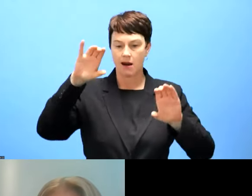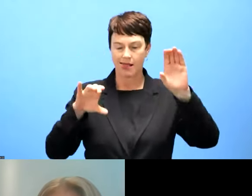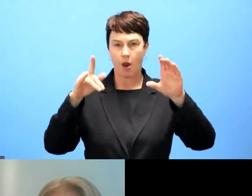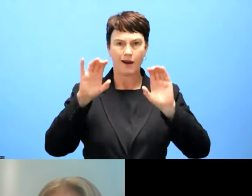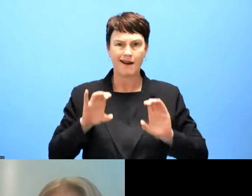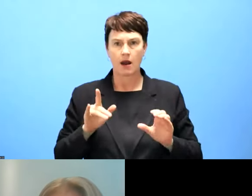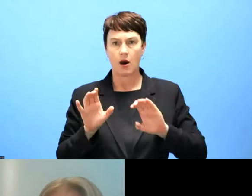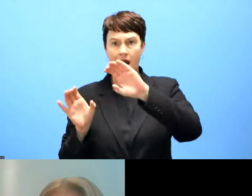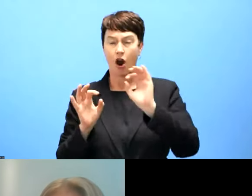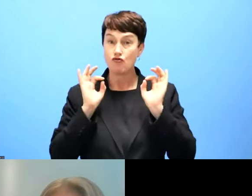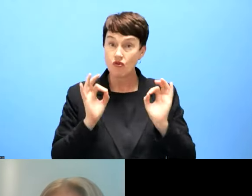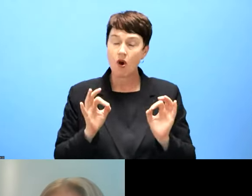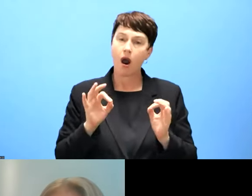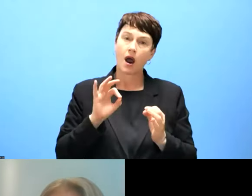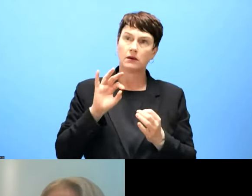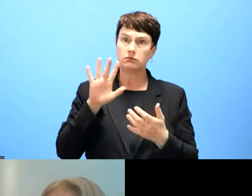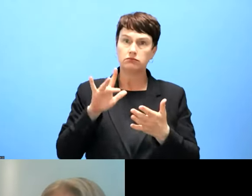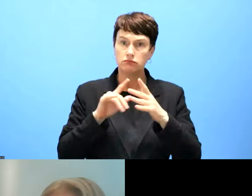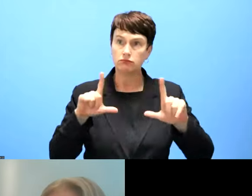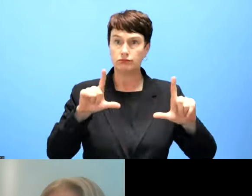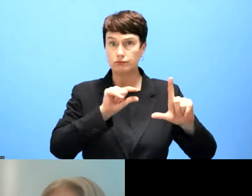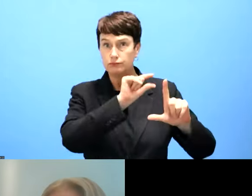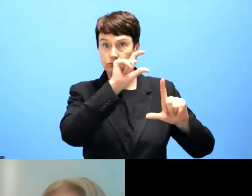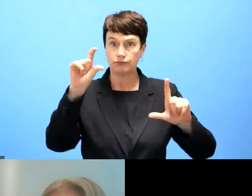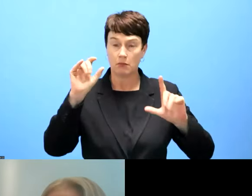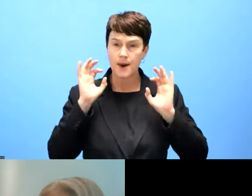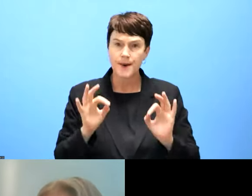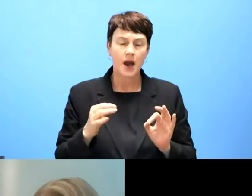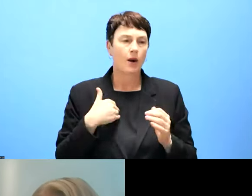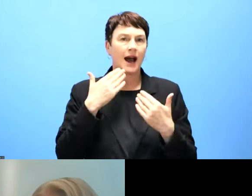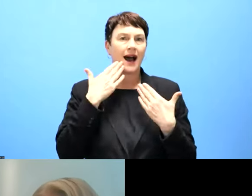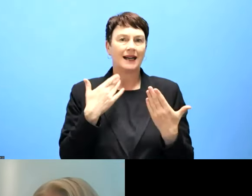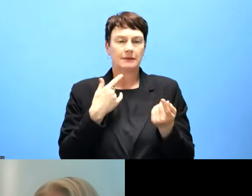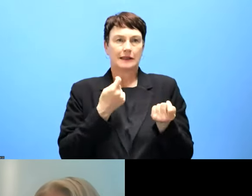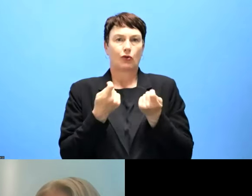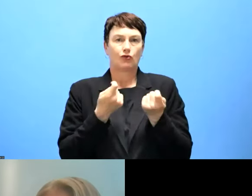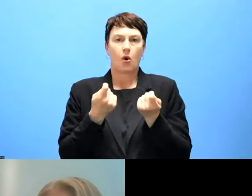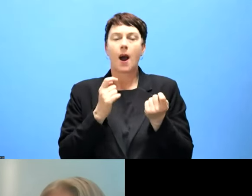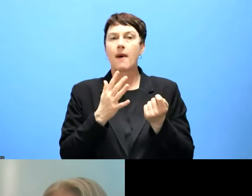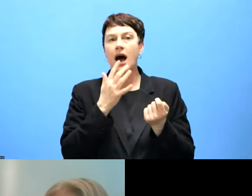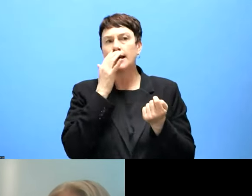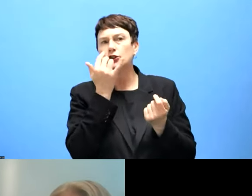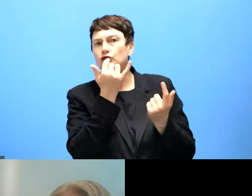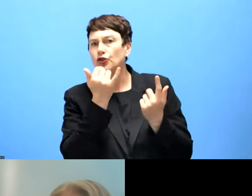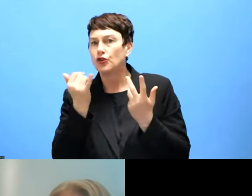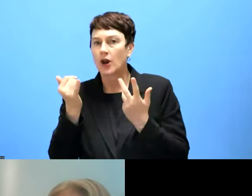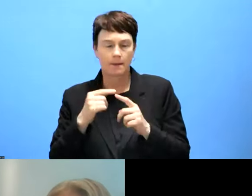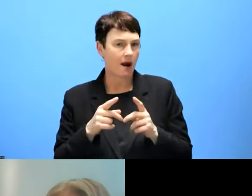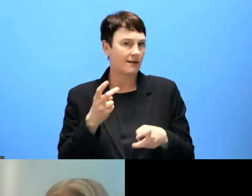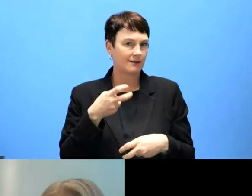correctly in a way. So it's hard for us to check out something that's not in place in that way.